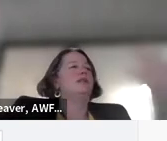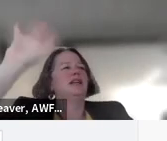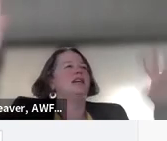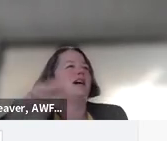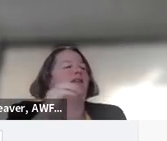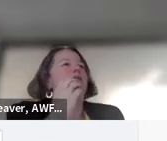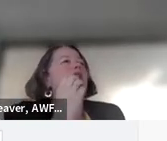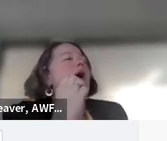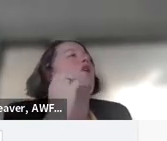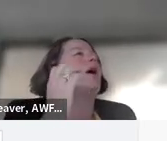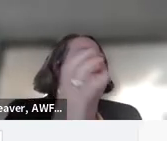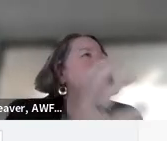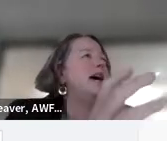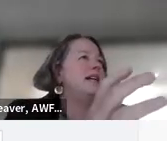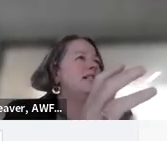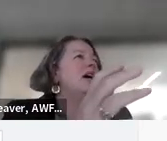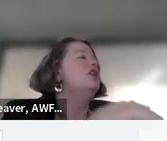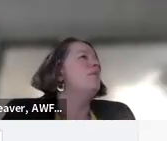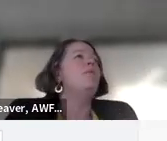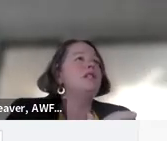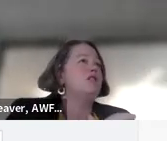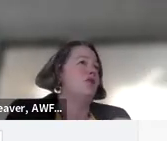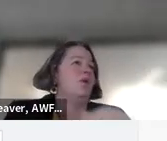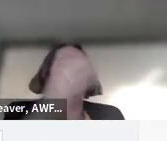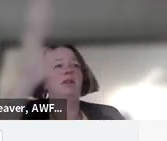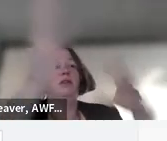It like a diagram to show how complex - small business requirements,